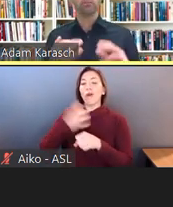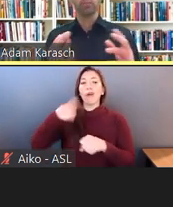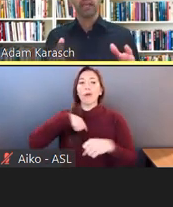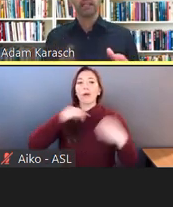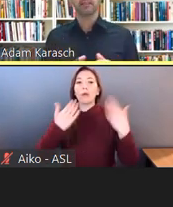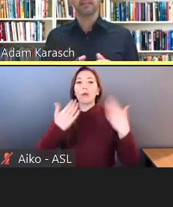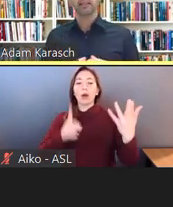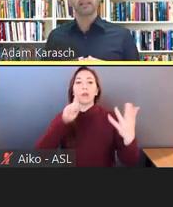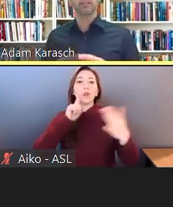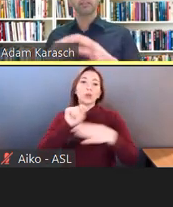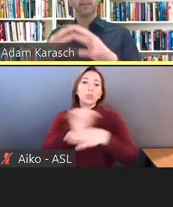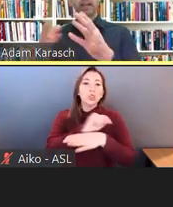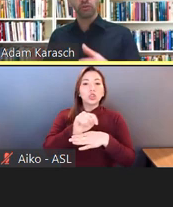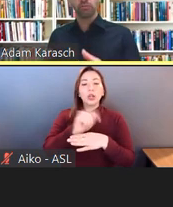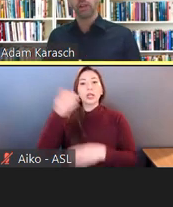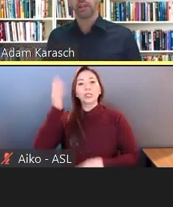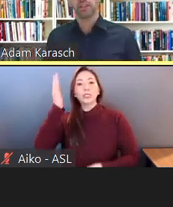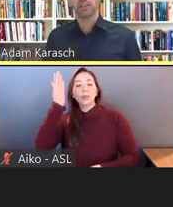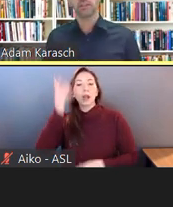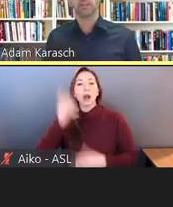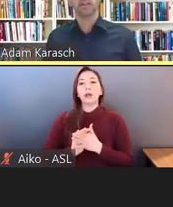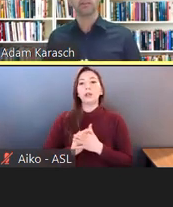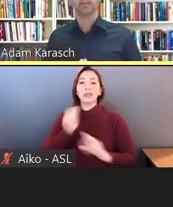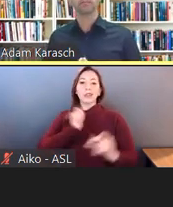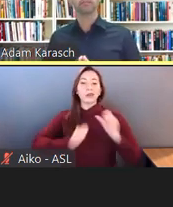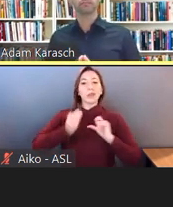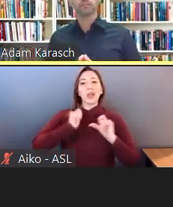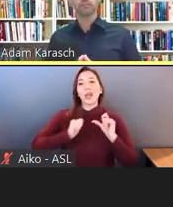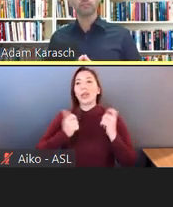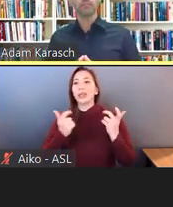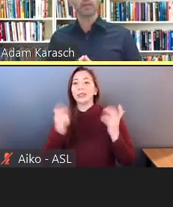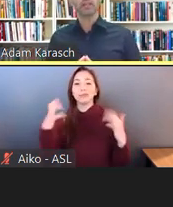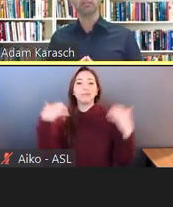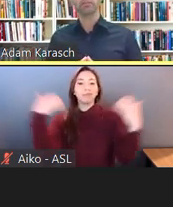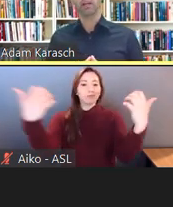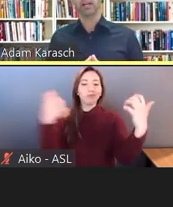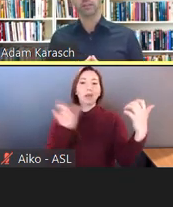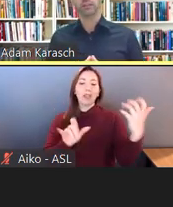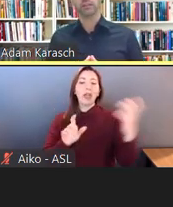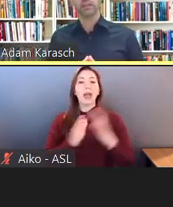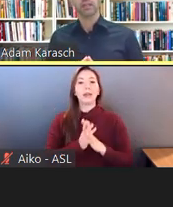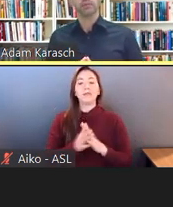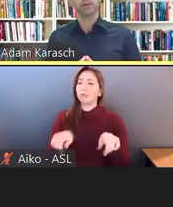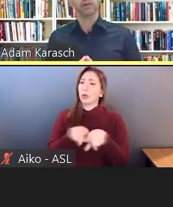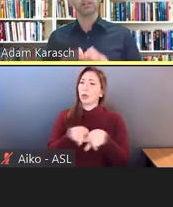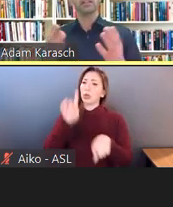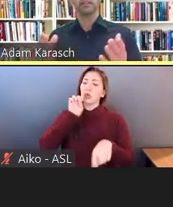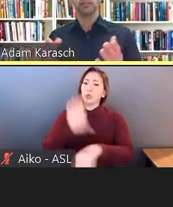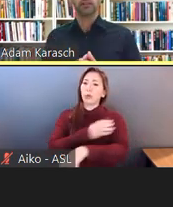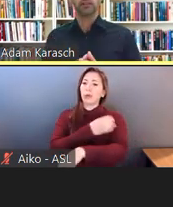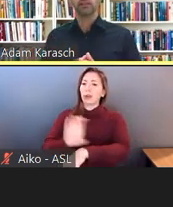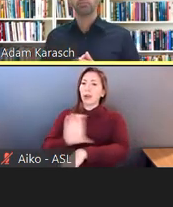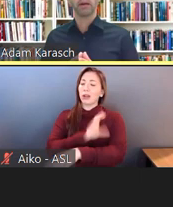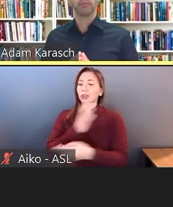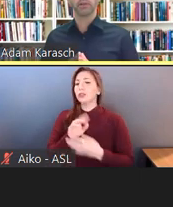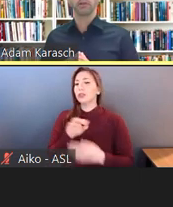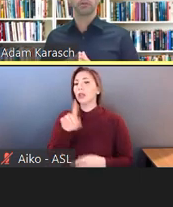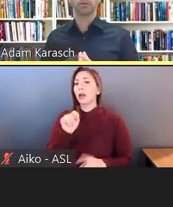and plays, in theatrical productions, et cetera, even for concerts. But currently, this is primarily ordered